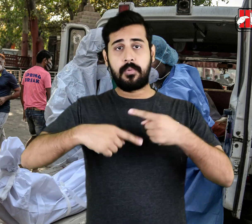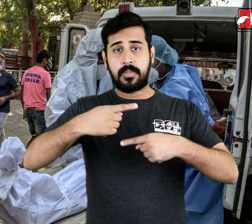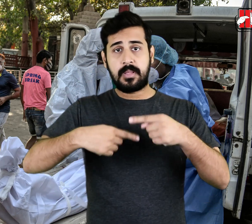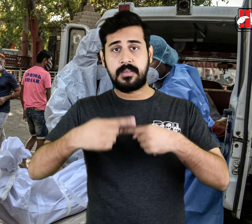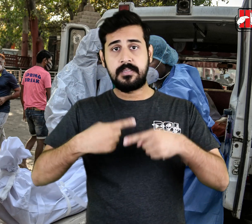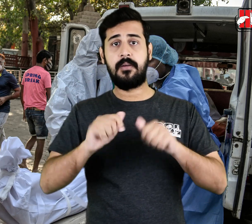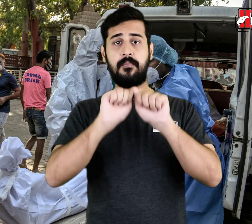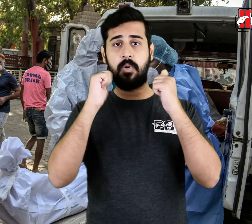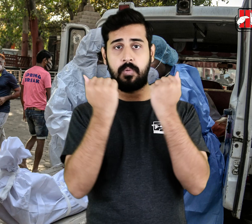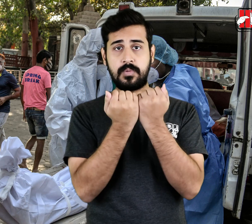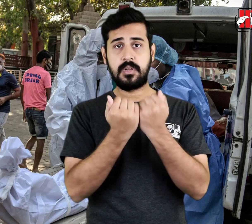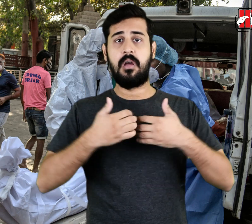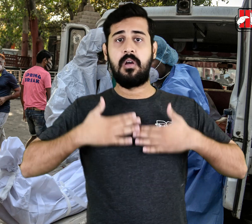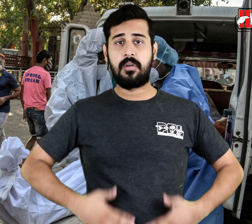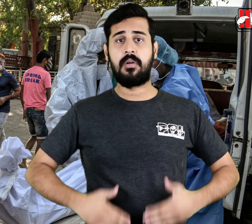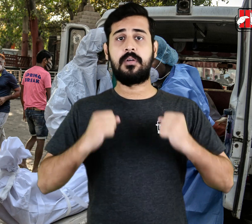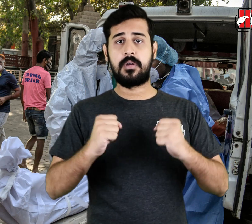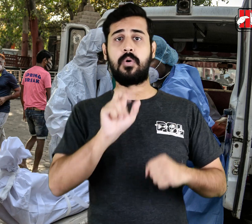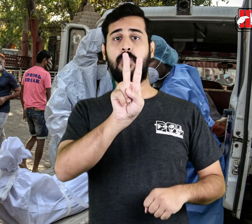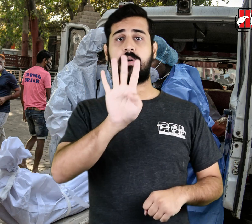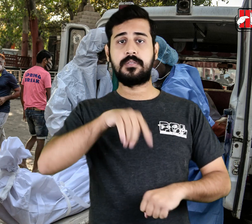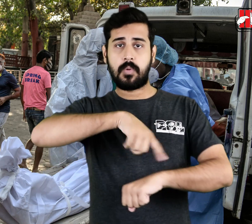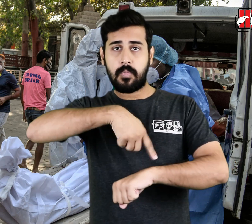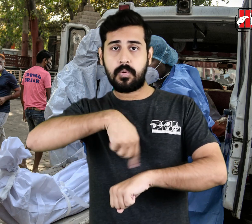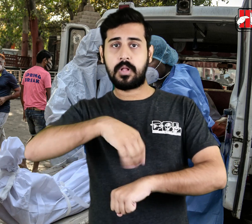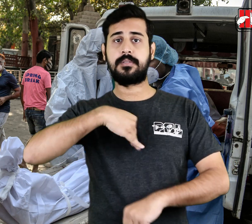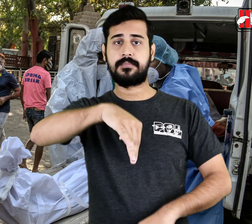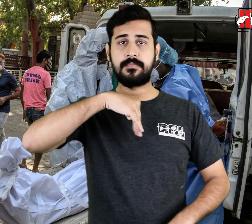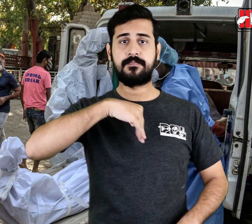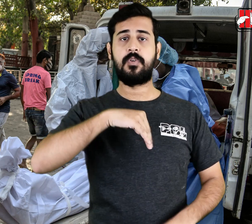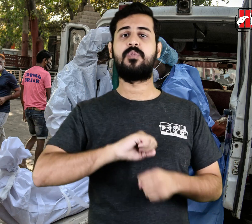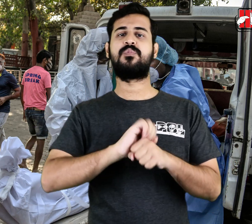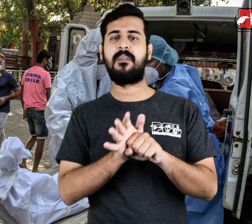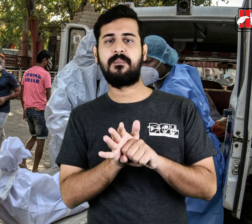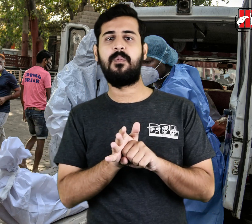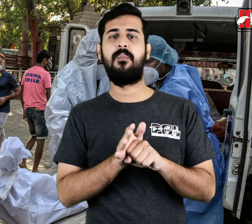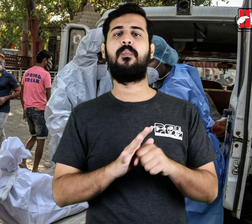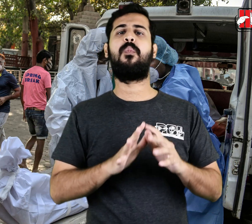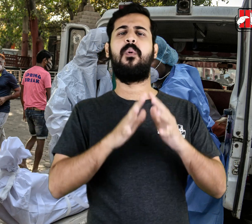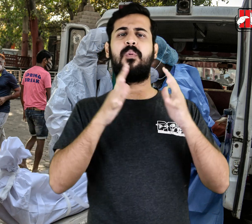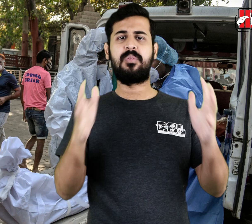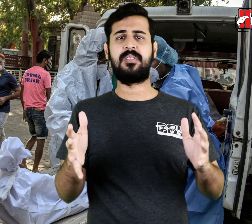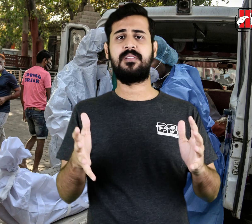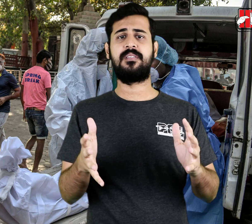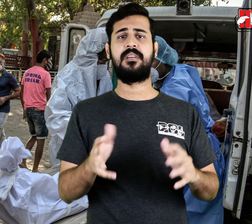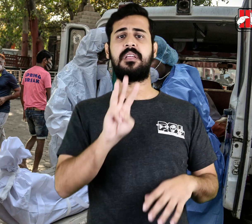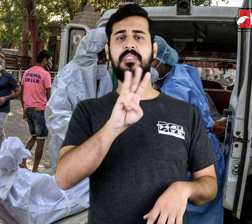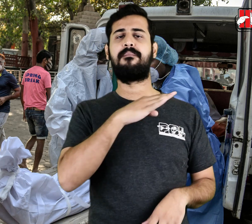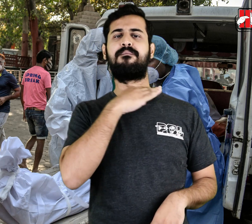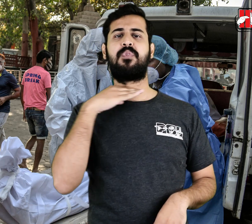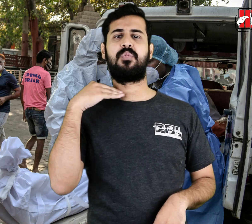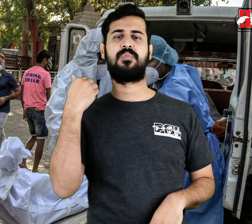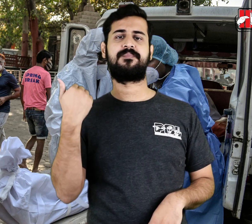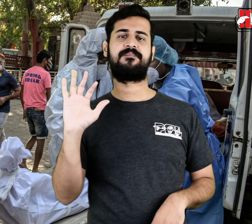According to the National Institute of Health, three more patients died of Corona in the last twenty-four hours.